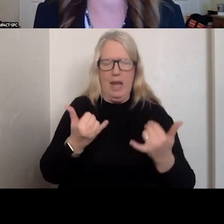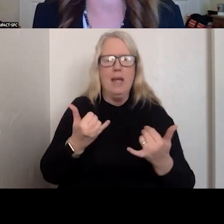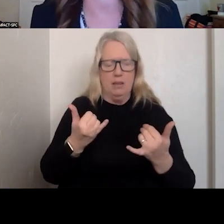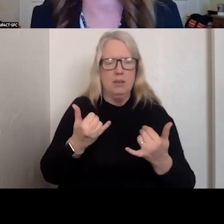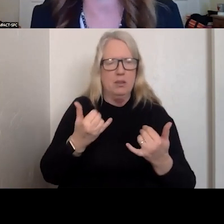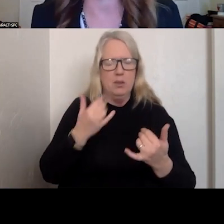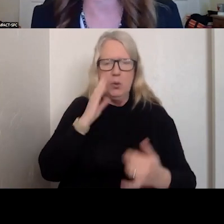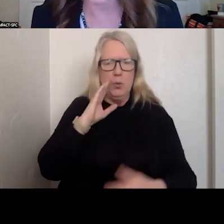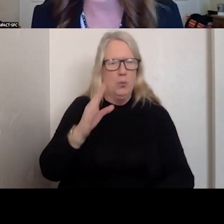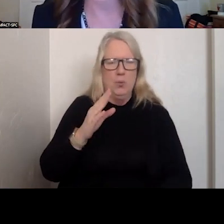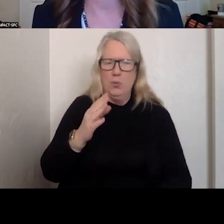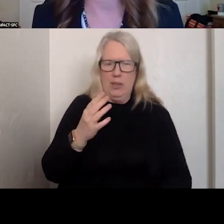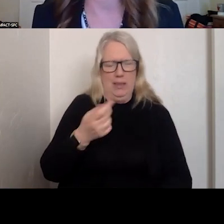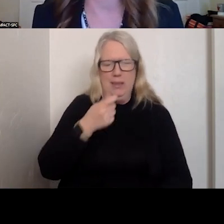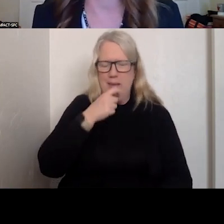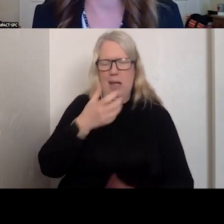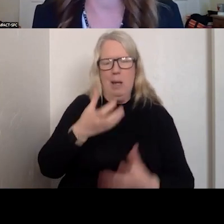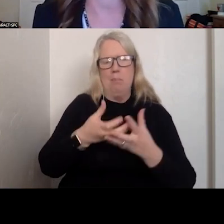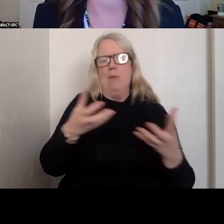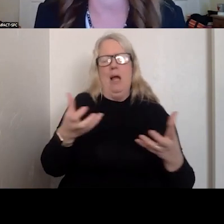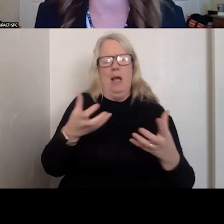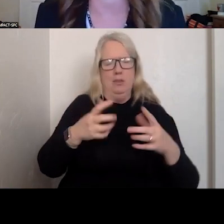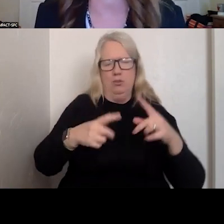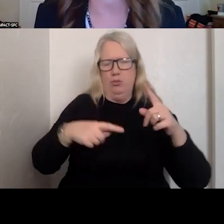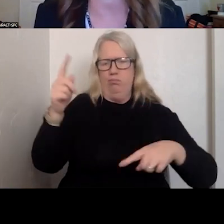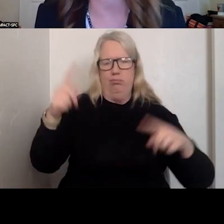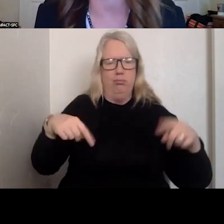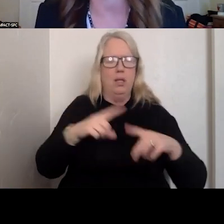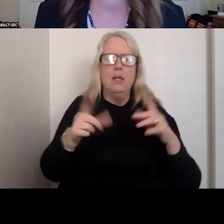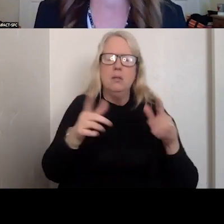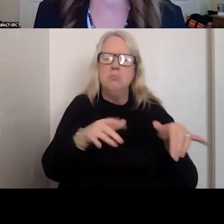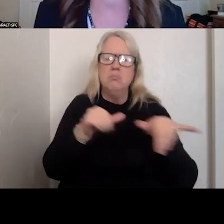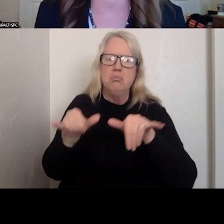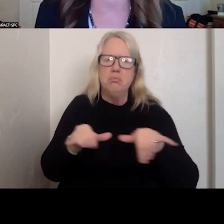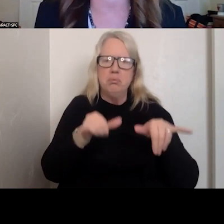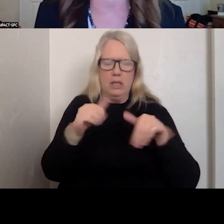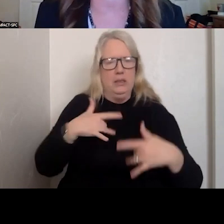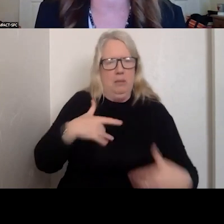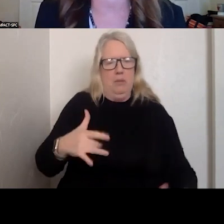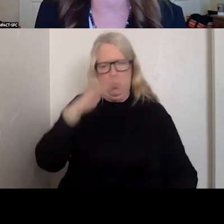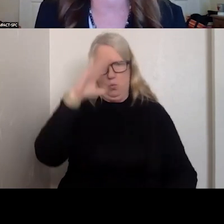LITTLE VARIABILITY IN THE ANSWERS. WE KNOW WHAT TO EXPECT WHEN